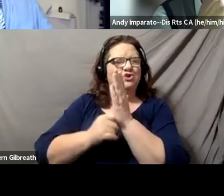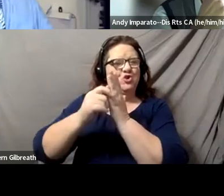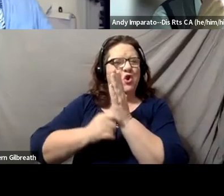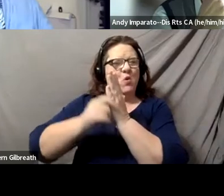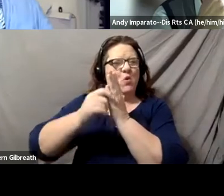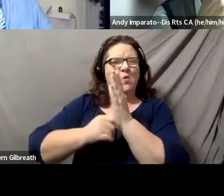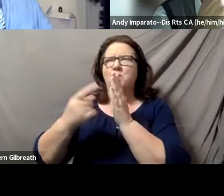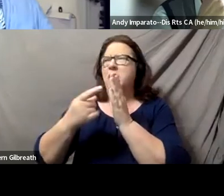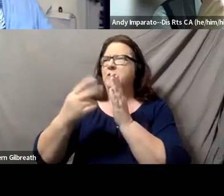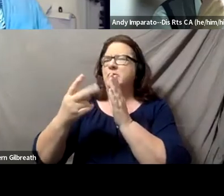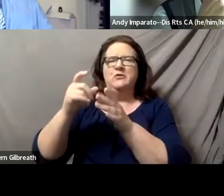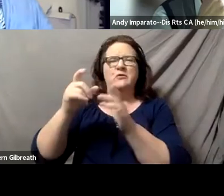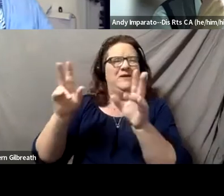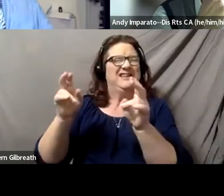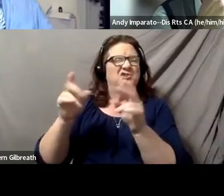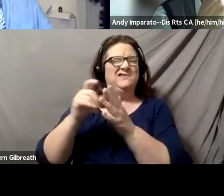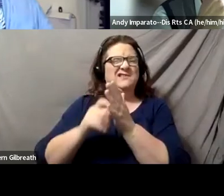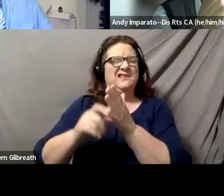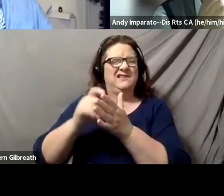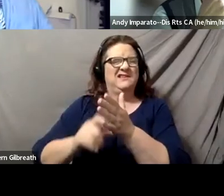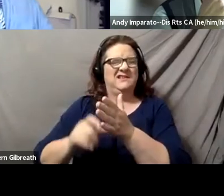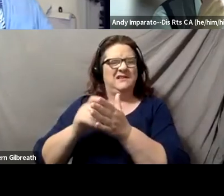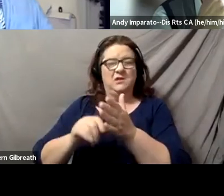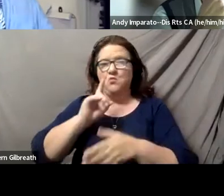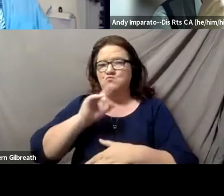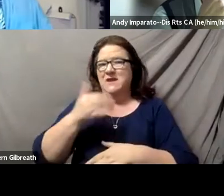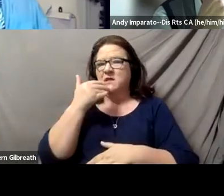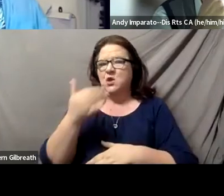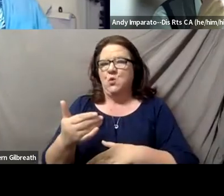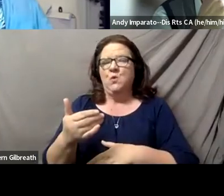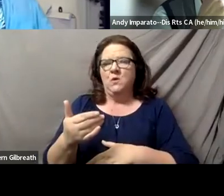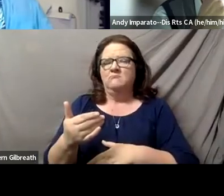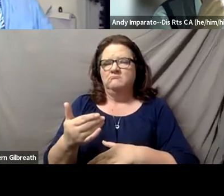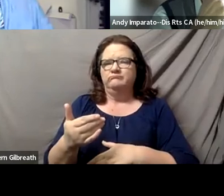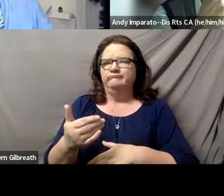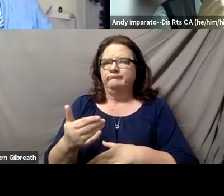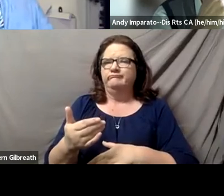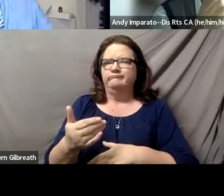that came out, that a number of, you know, really enterprising law students